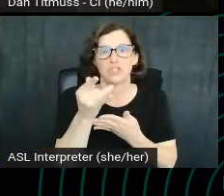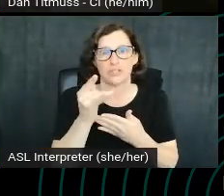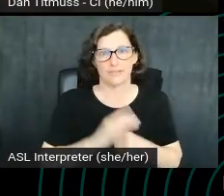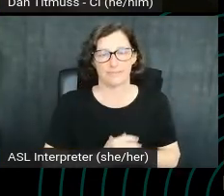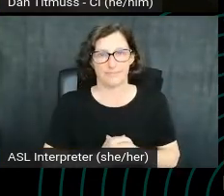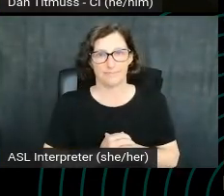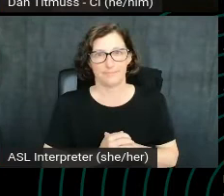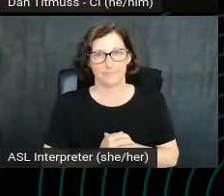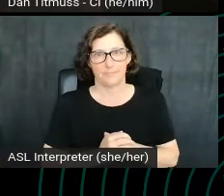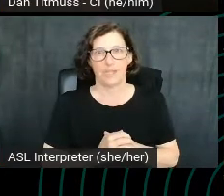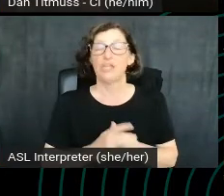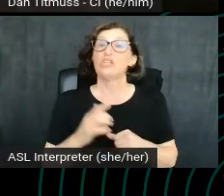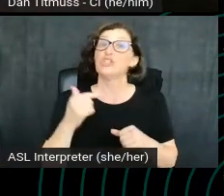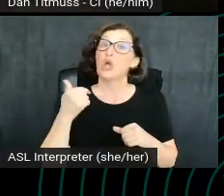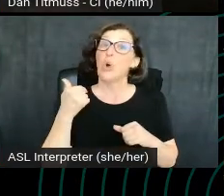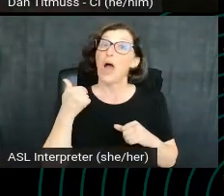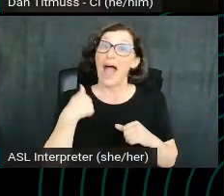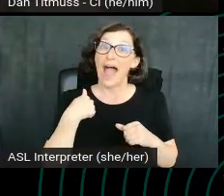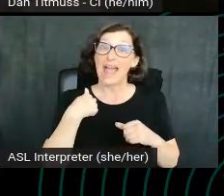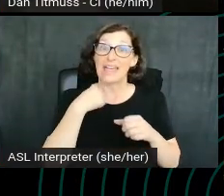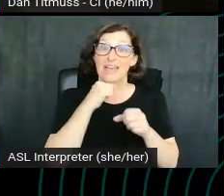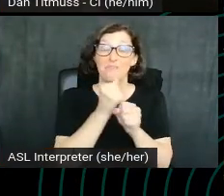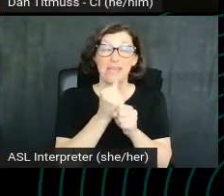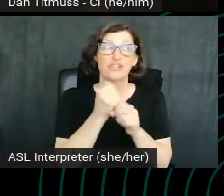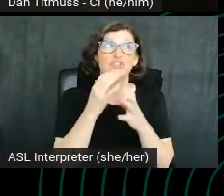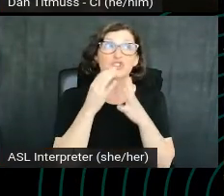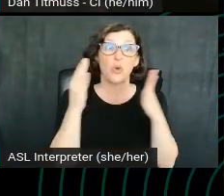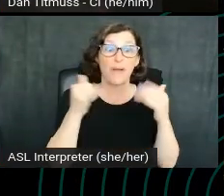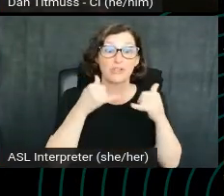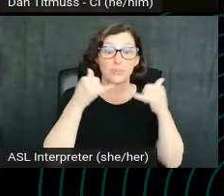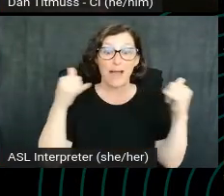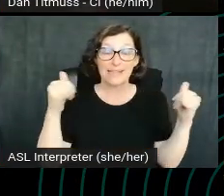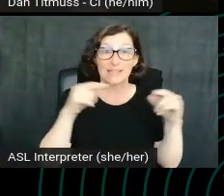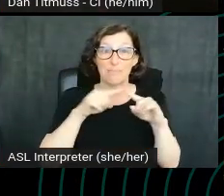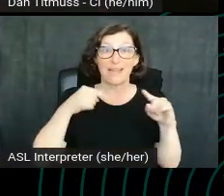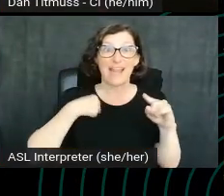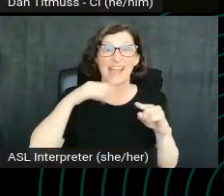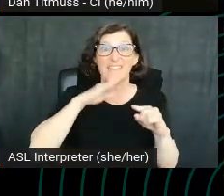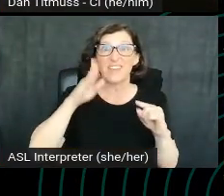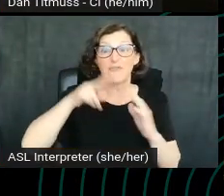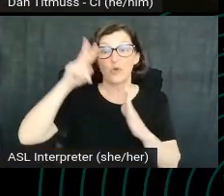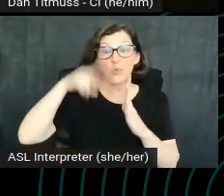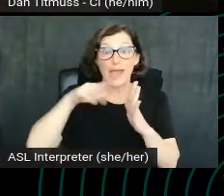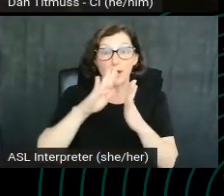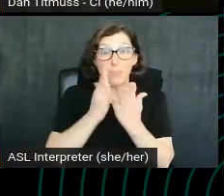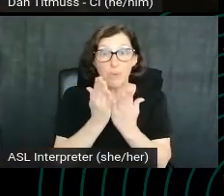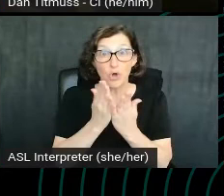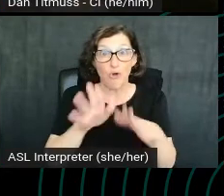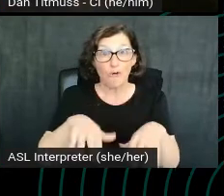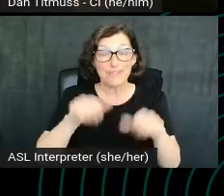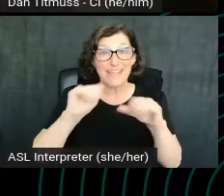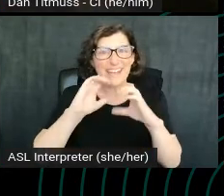So even though I've made all of this pasta, I've never once read a book or taken a class on how to make pasta from scratch.